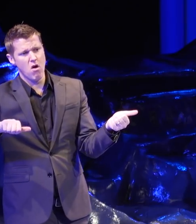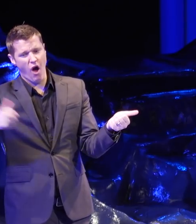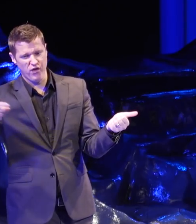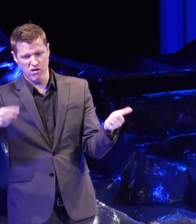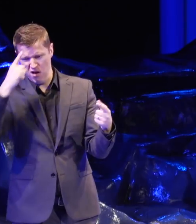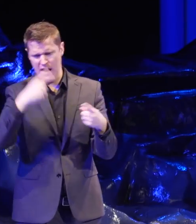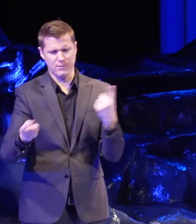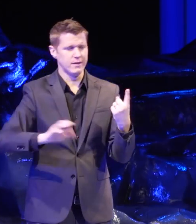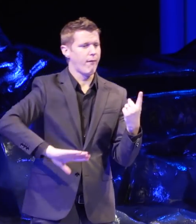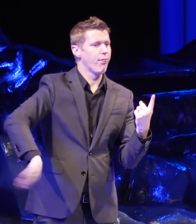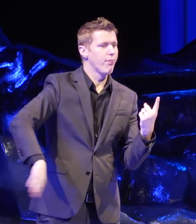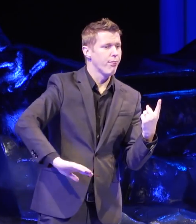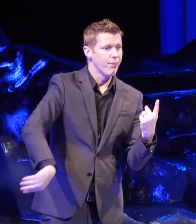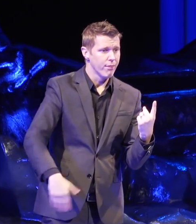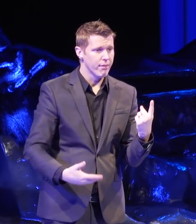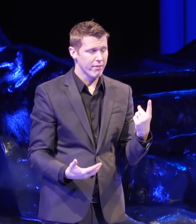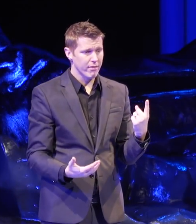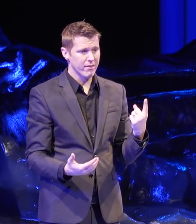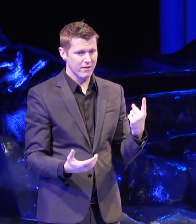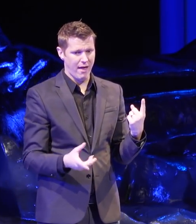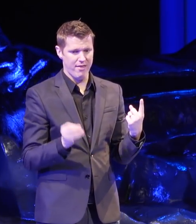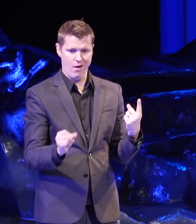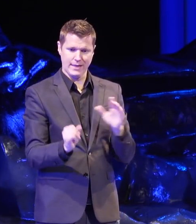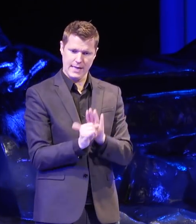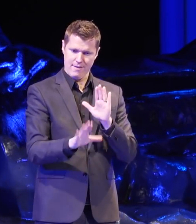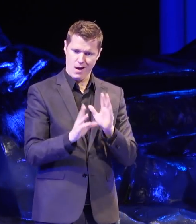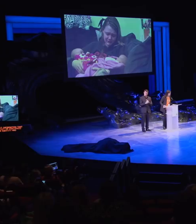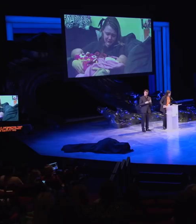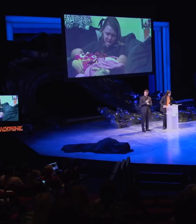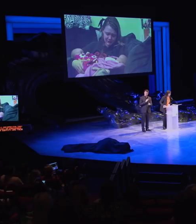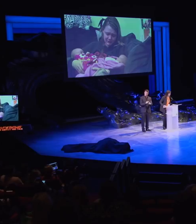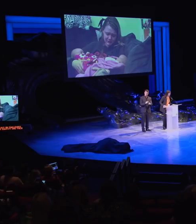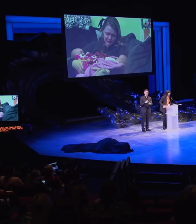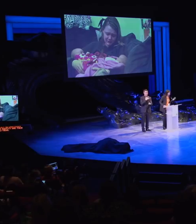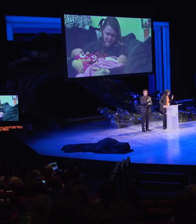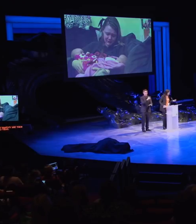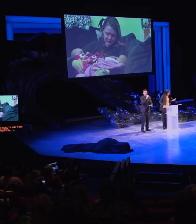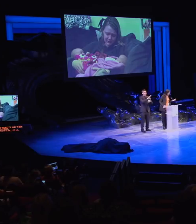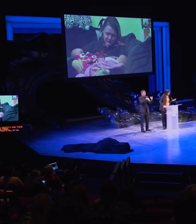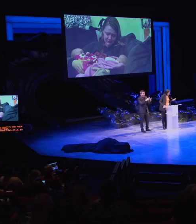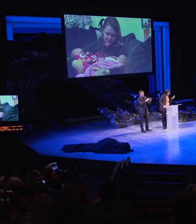or challenges their identities and their worldviews. And that's all of us, by the way. That's not just the explanation